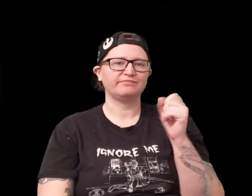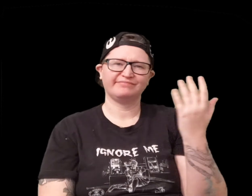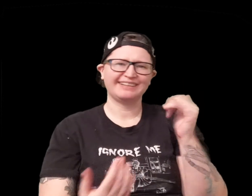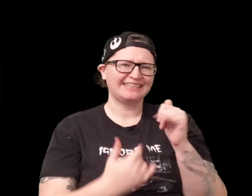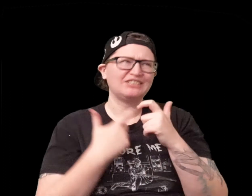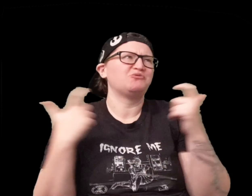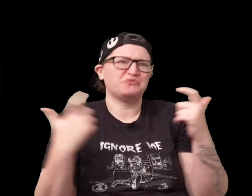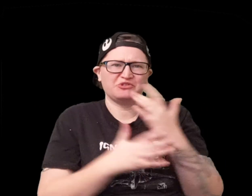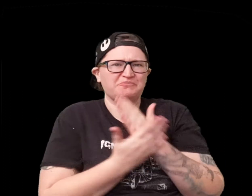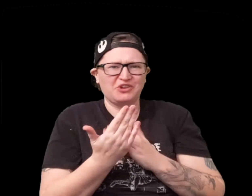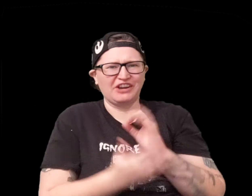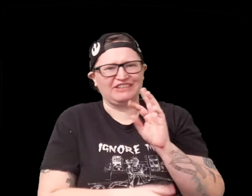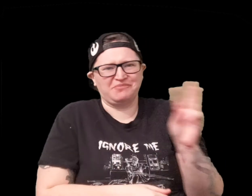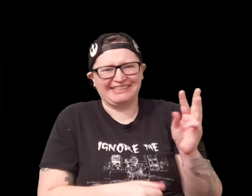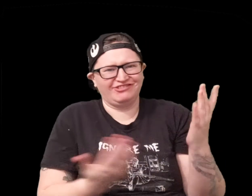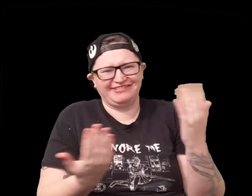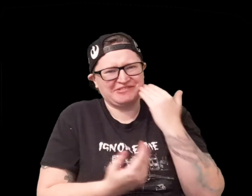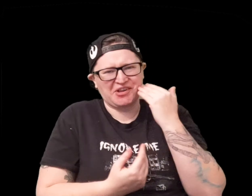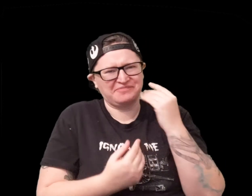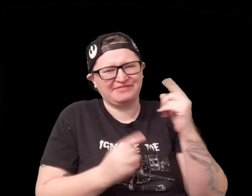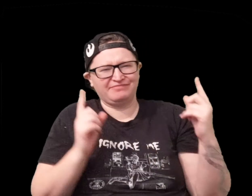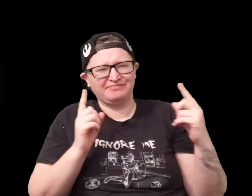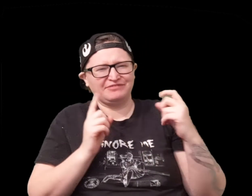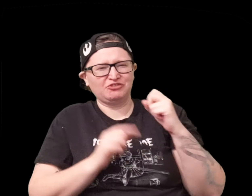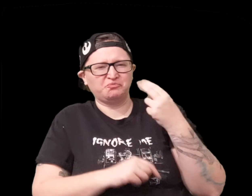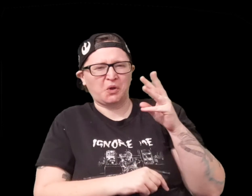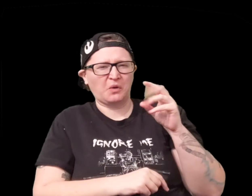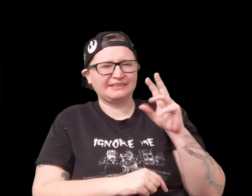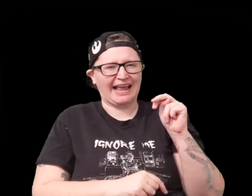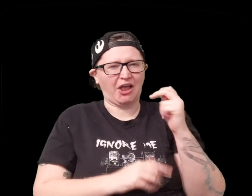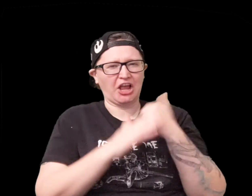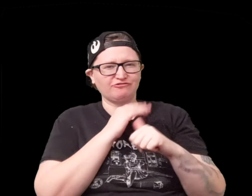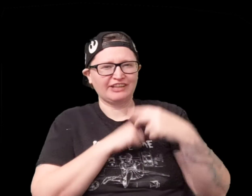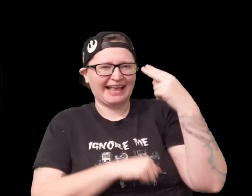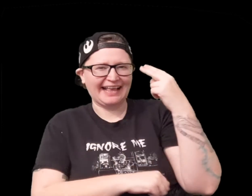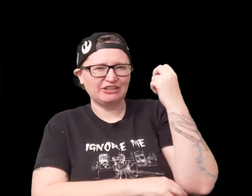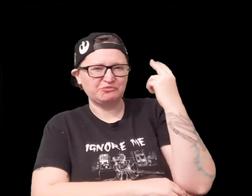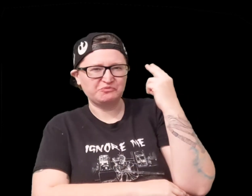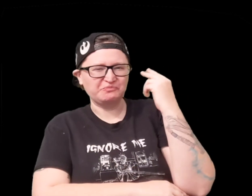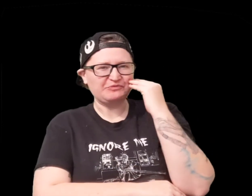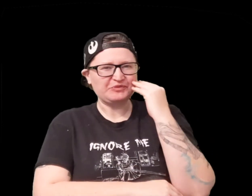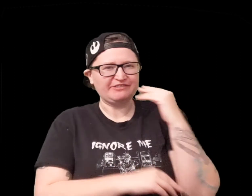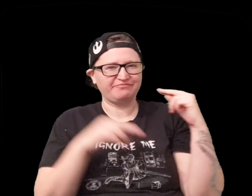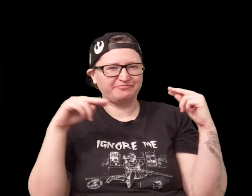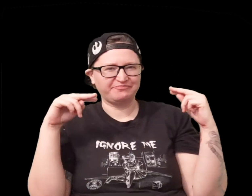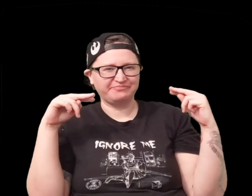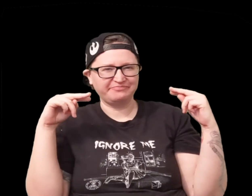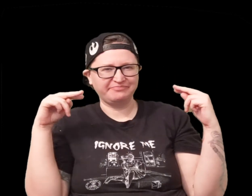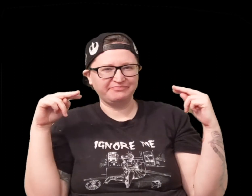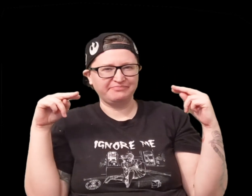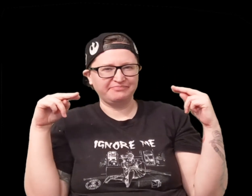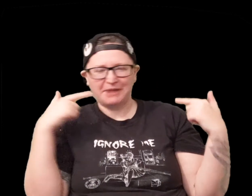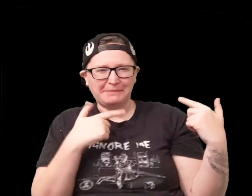rule for duels that's a huge part of westerns you know go to showdown high noon sort of situation